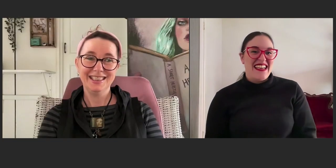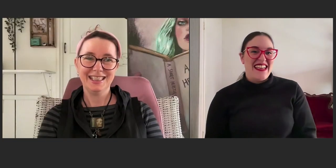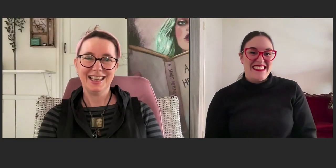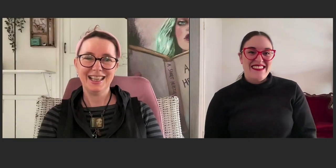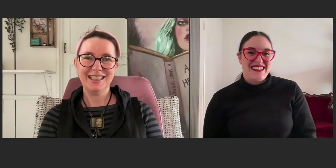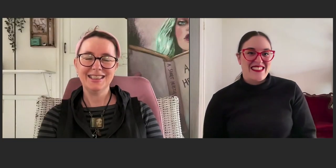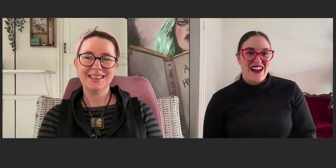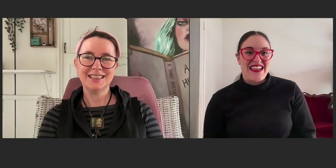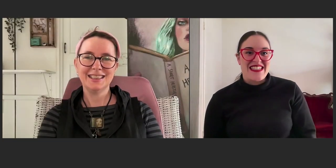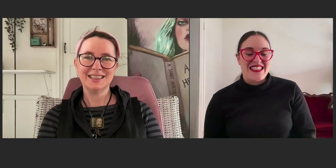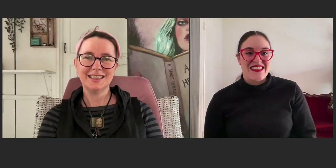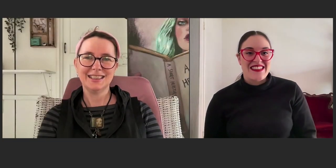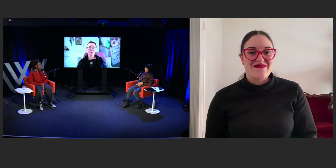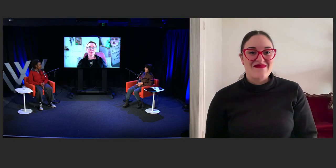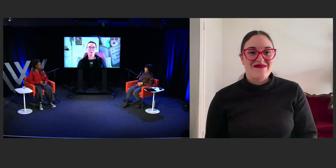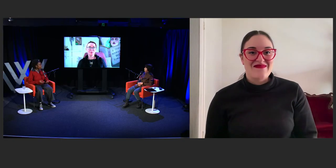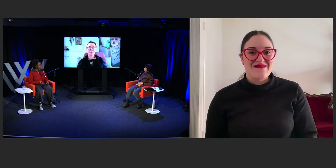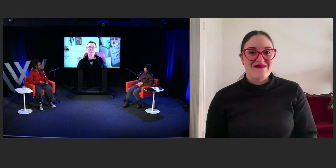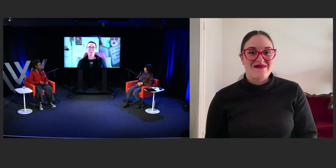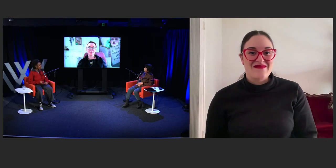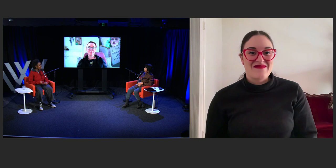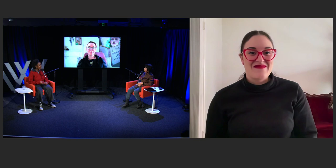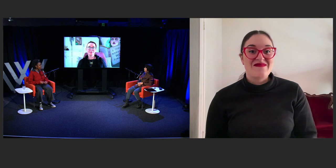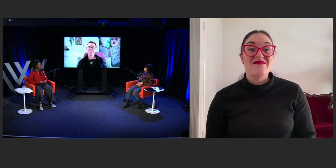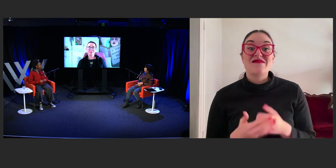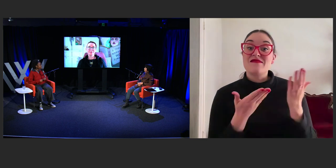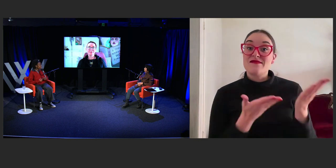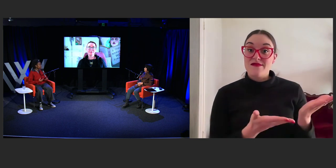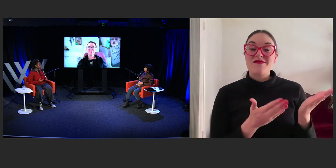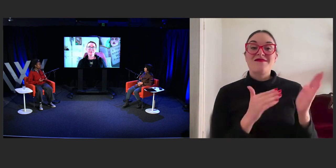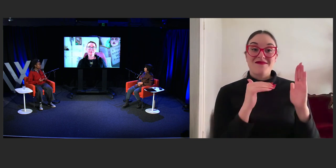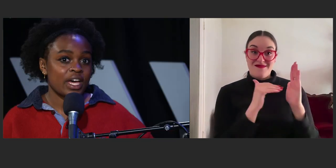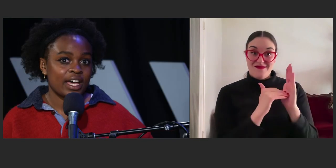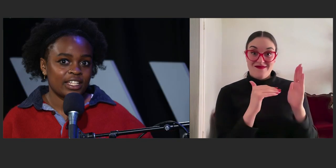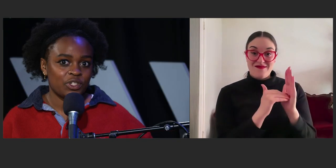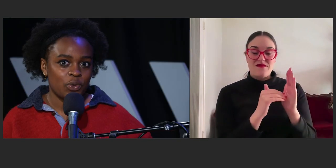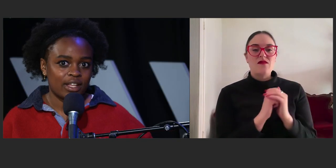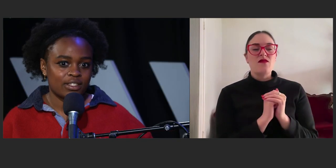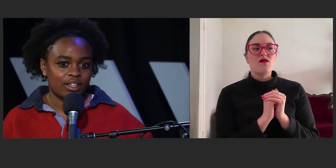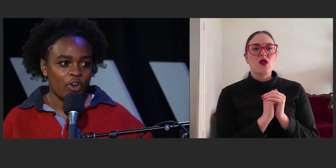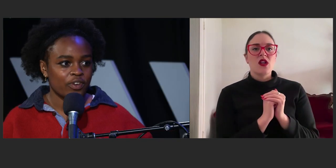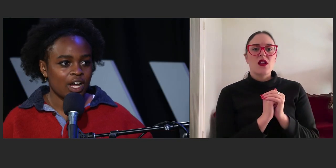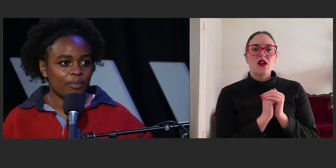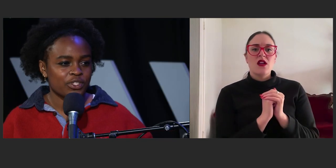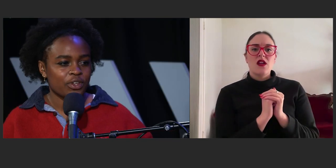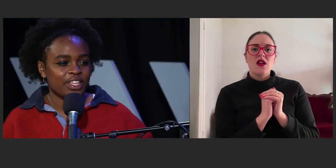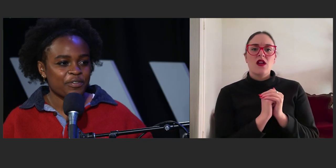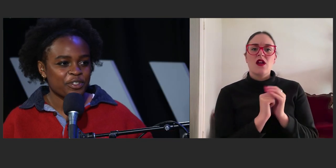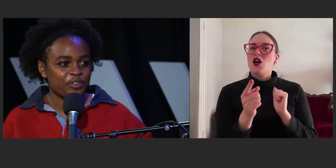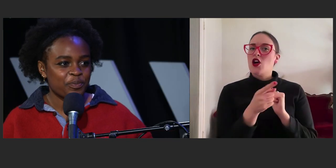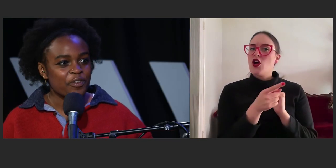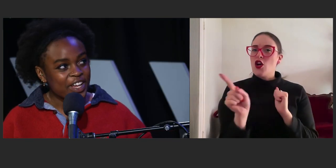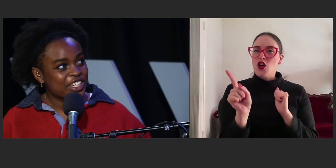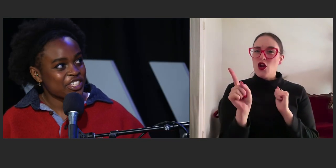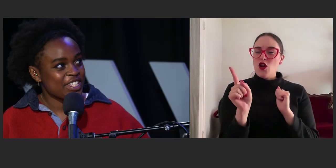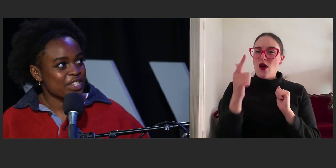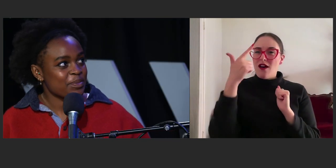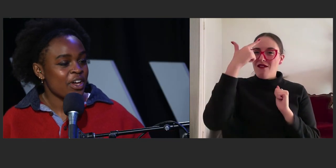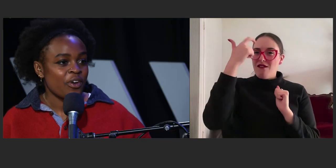Yeah, it's great. With that, have you found either of you that you had to overcome a certain level of perfectionism